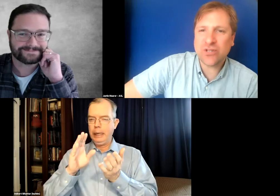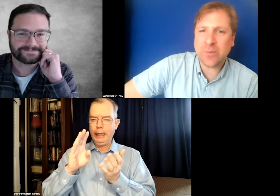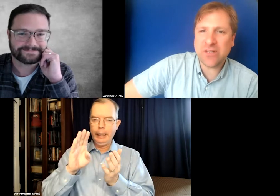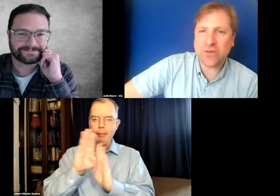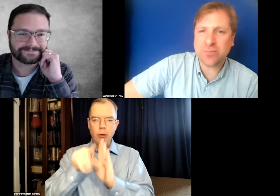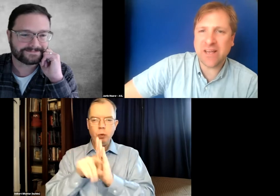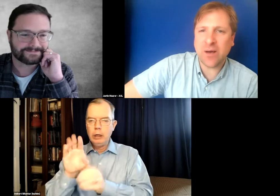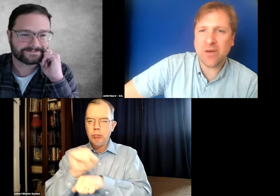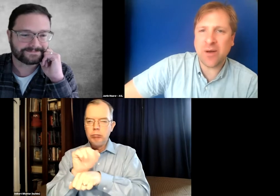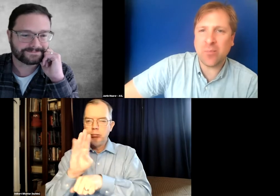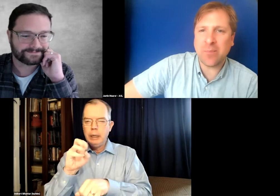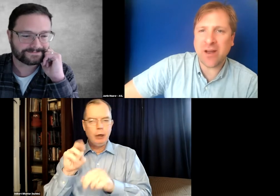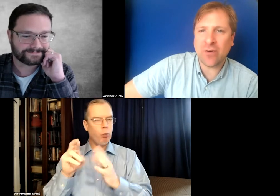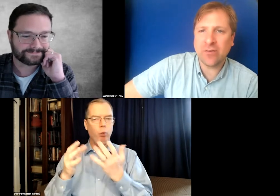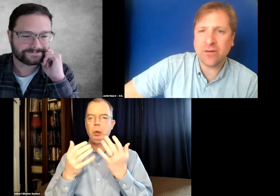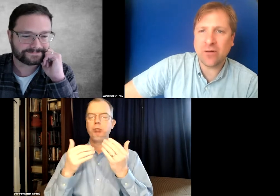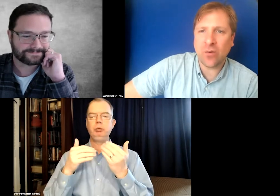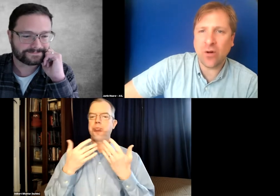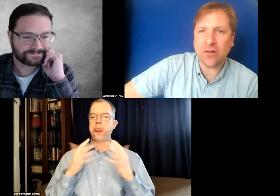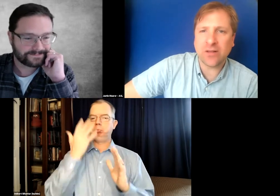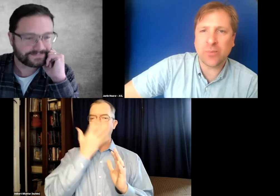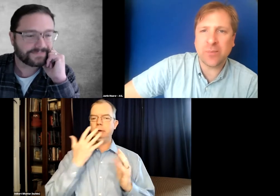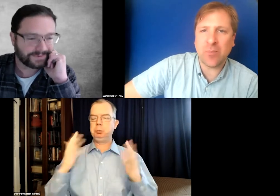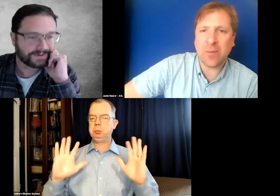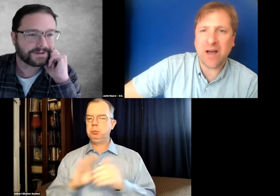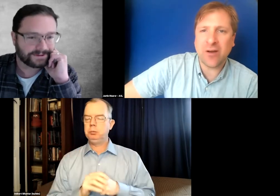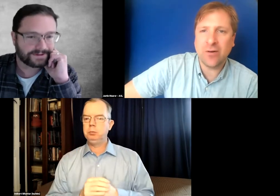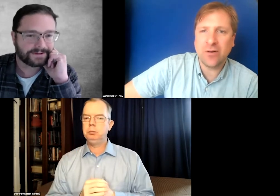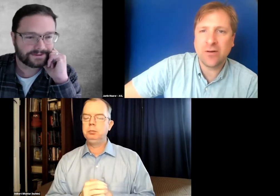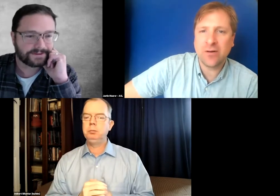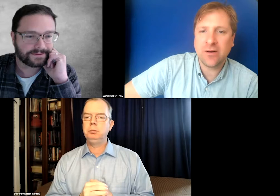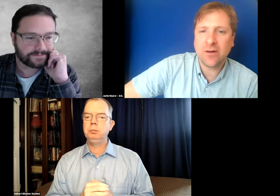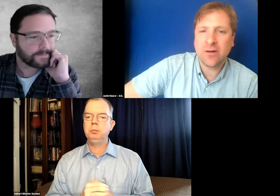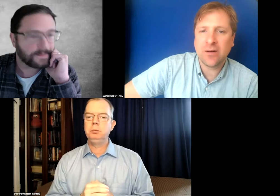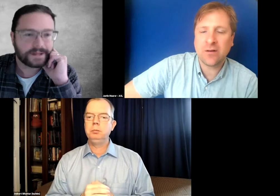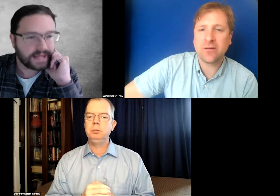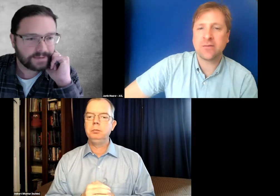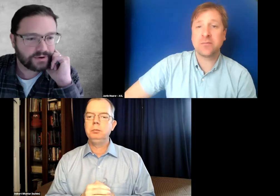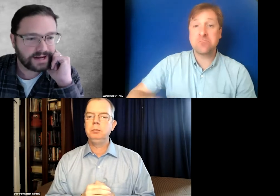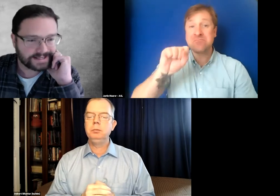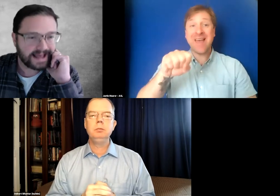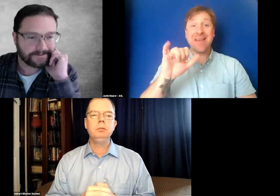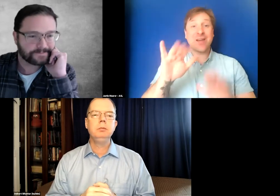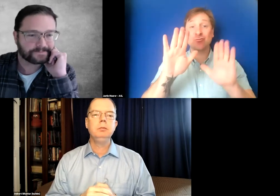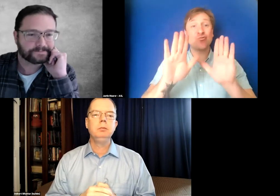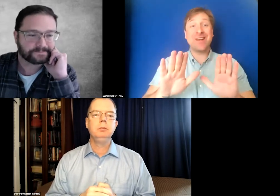Would you like me to explain a bit about my background or a little bit about my bio? That'd be great. Yeah.